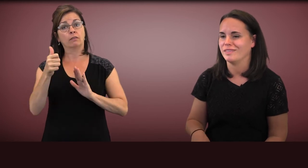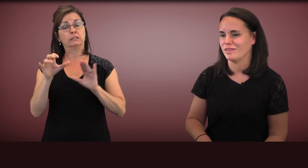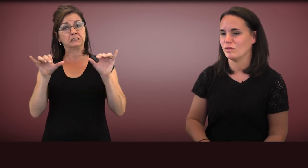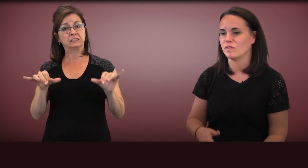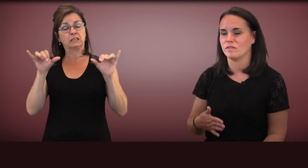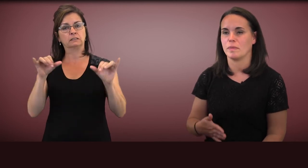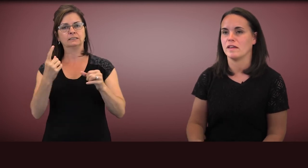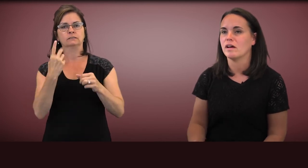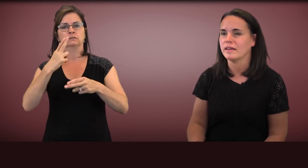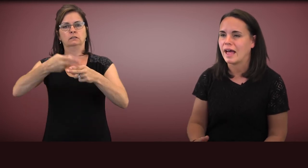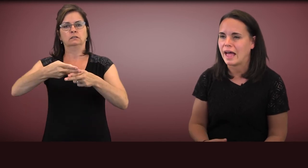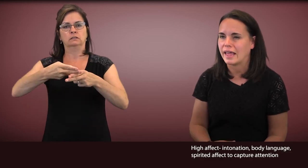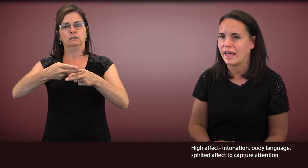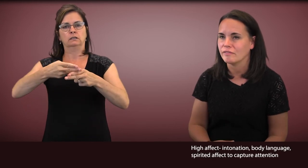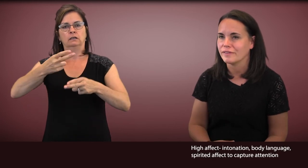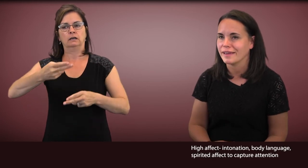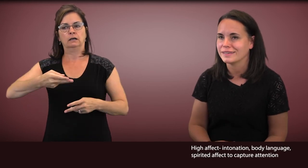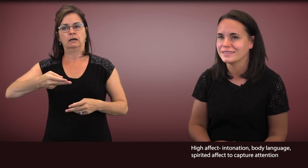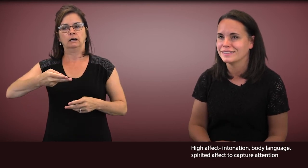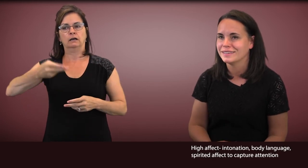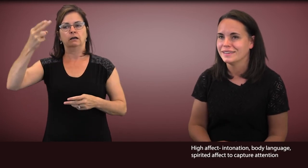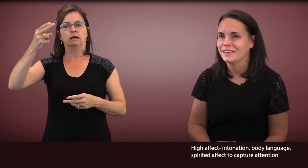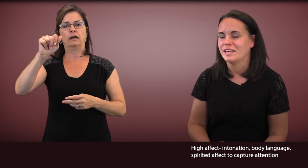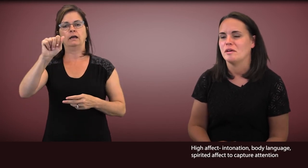is the use of something called High Affect.